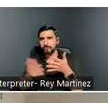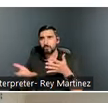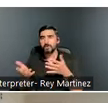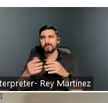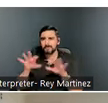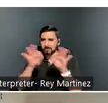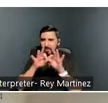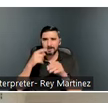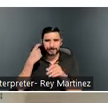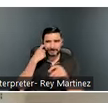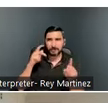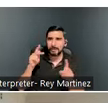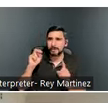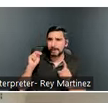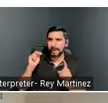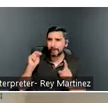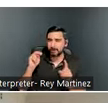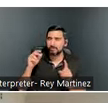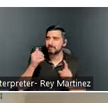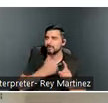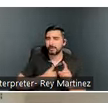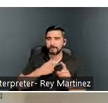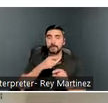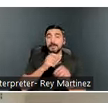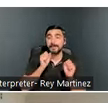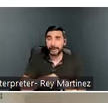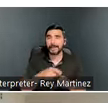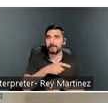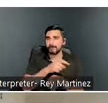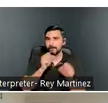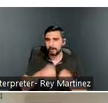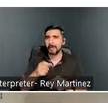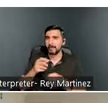can engage in services by choice; not a requirement of living in Valor on the